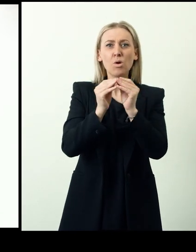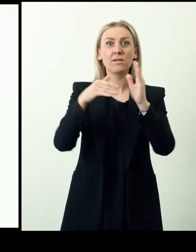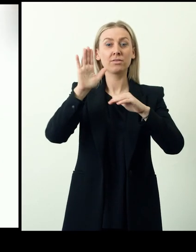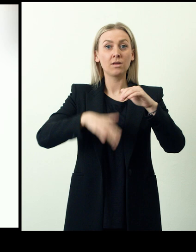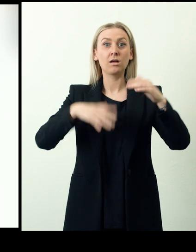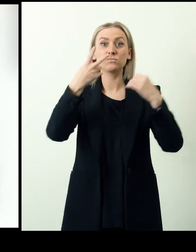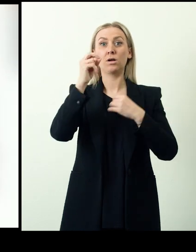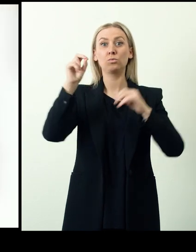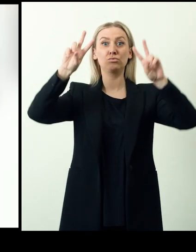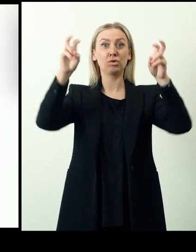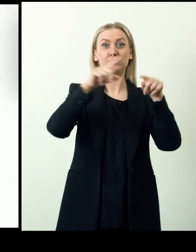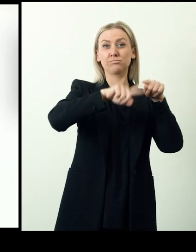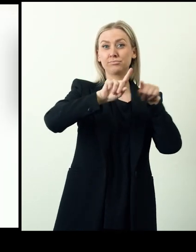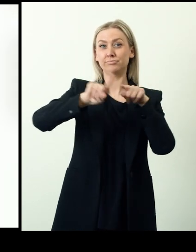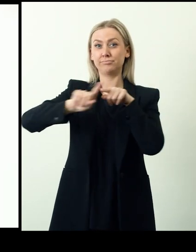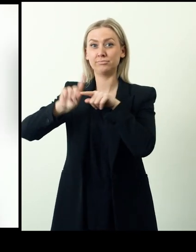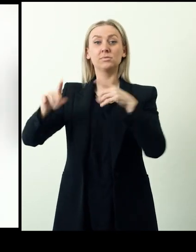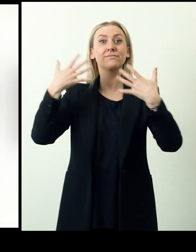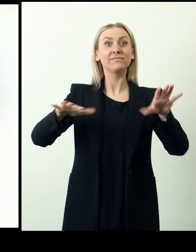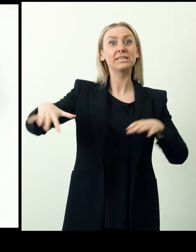The portal provides information on more than 200 topics